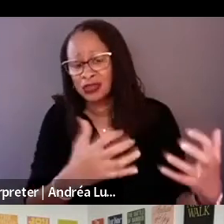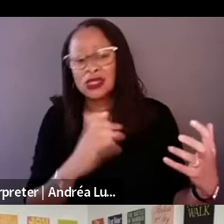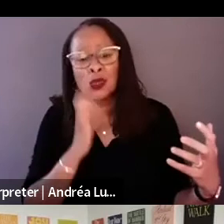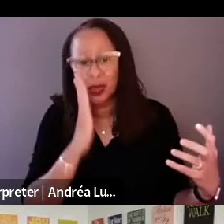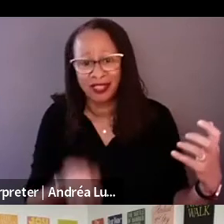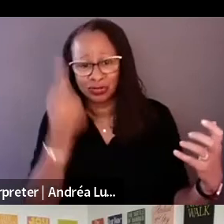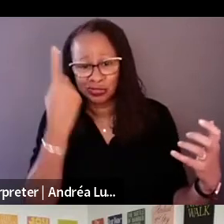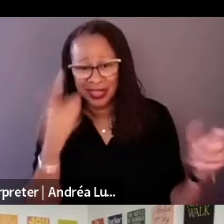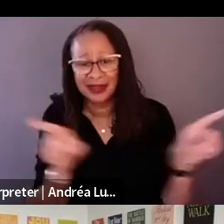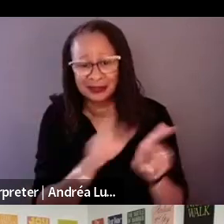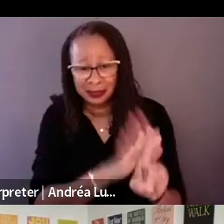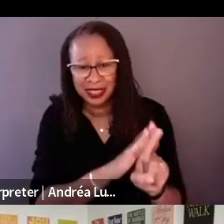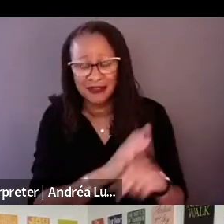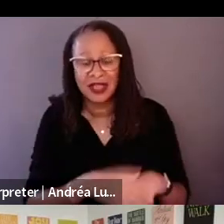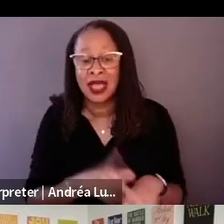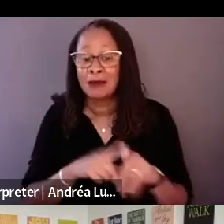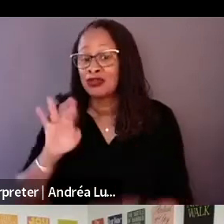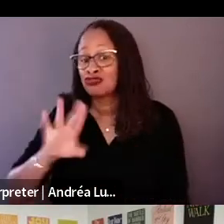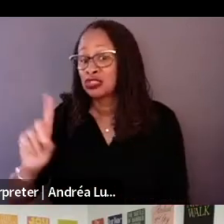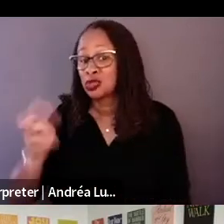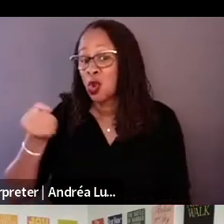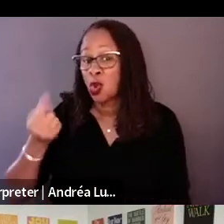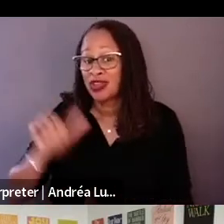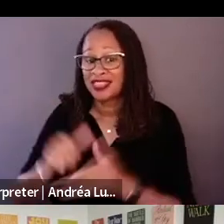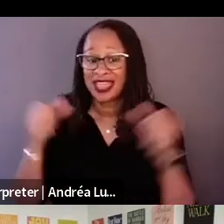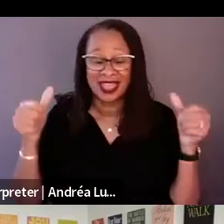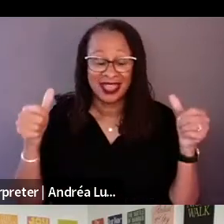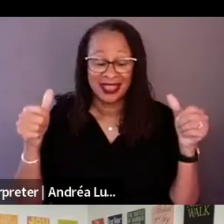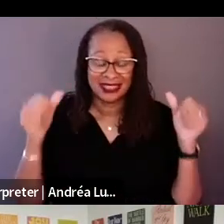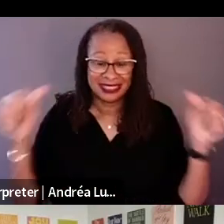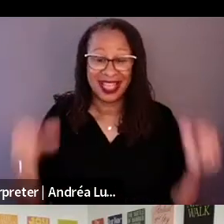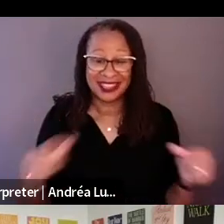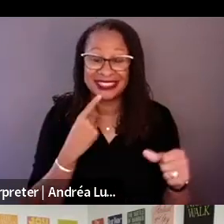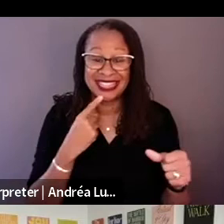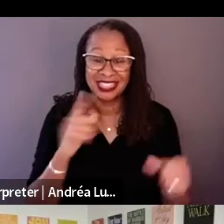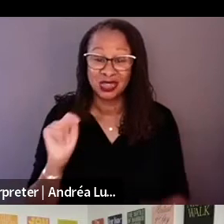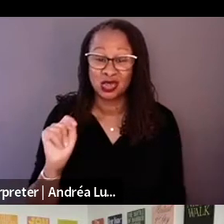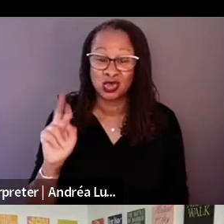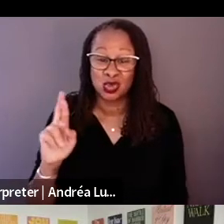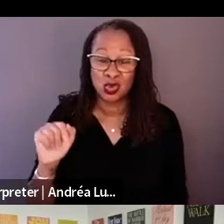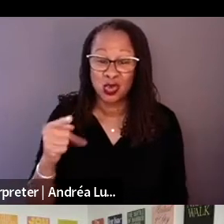Richard holding the sign truth is what the film is about. Yeah.